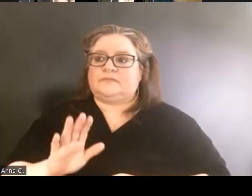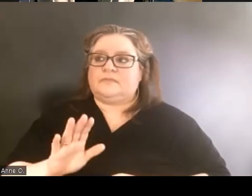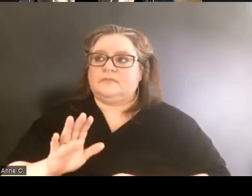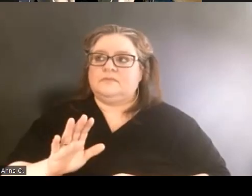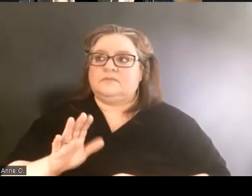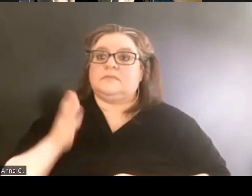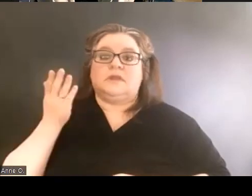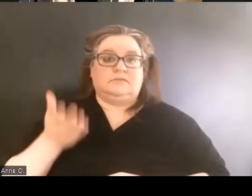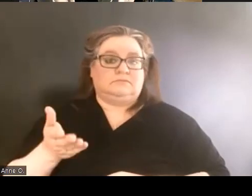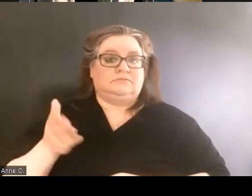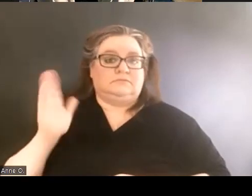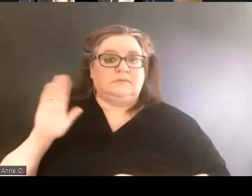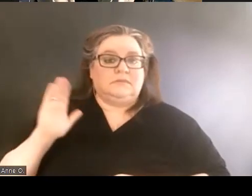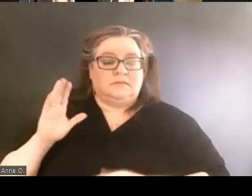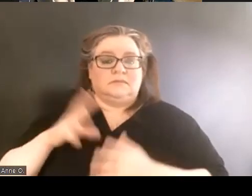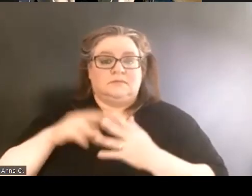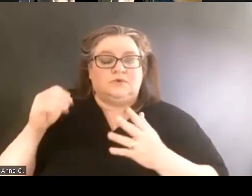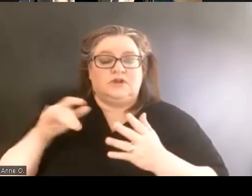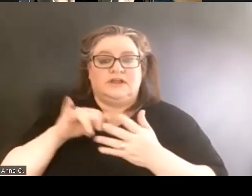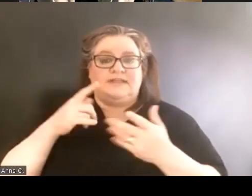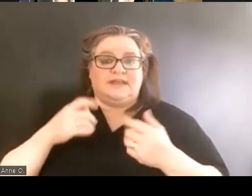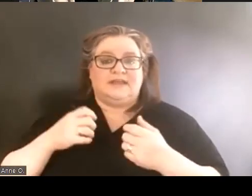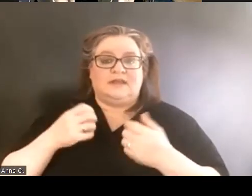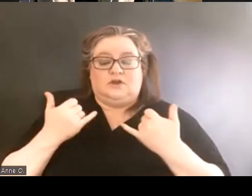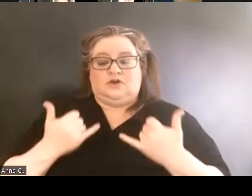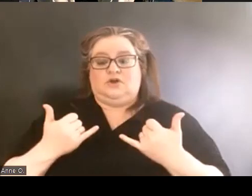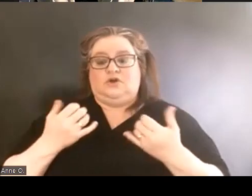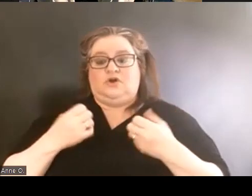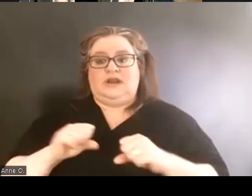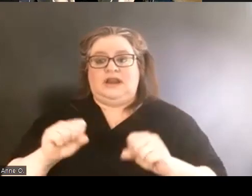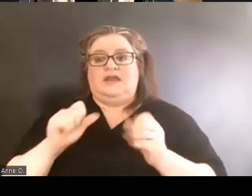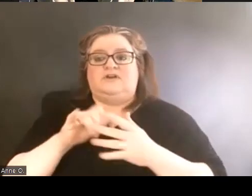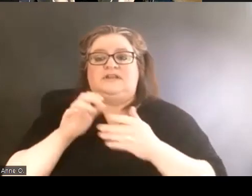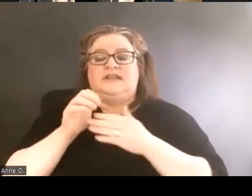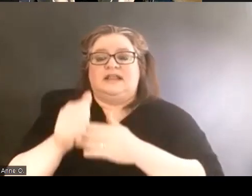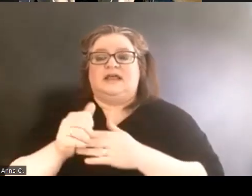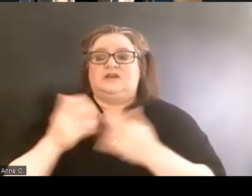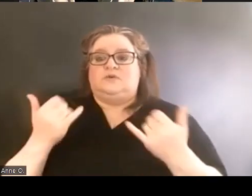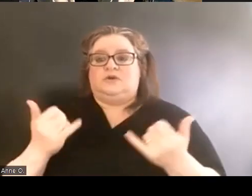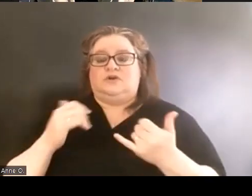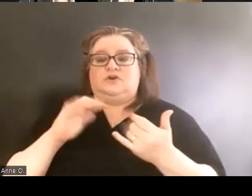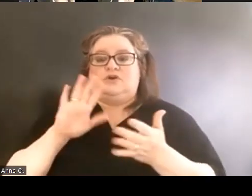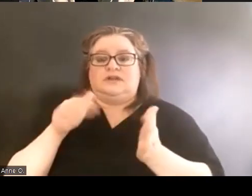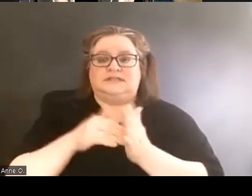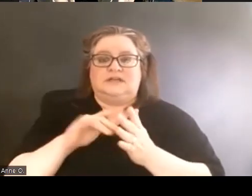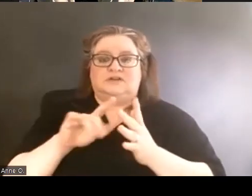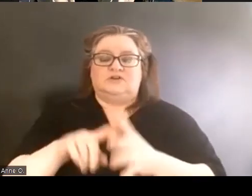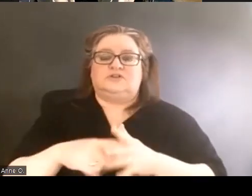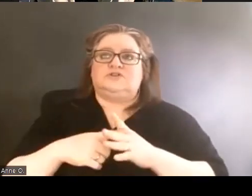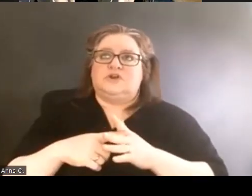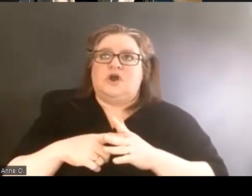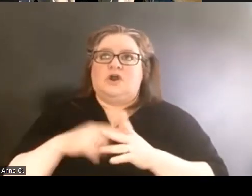the current efforts that led to our current center started in 2017.